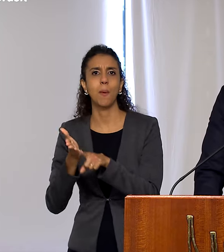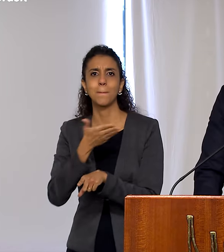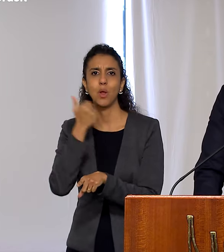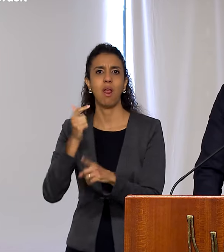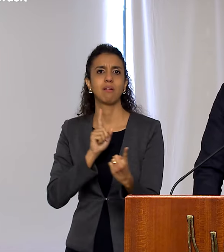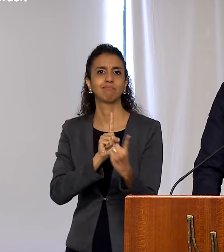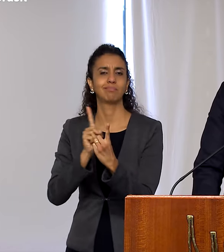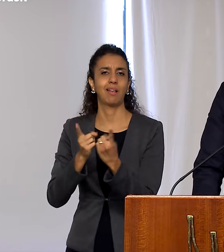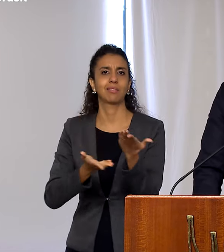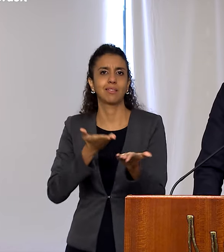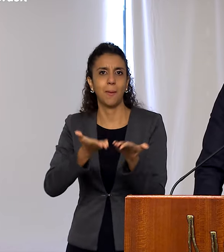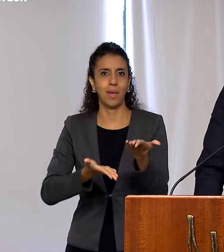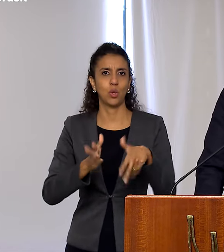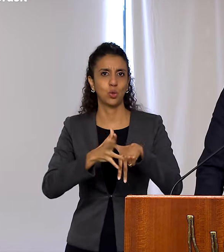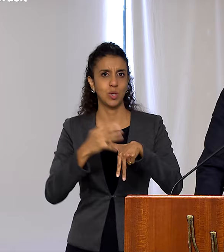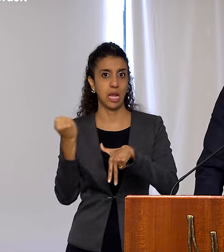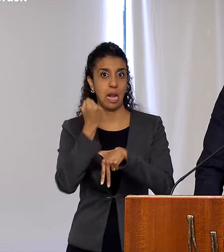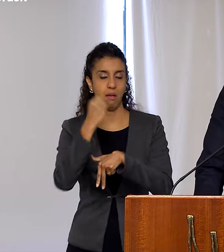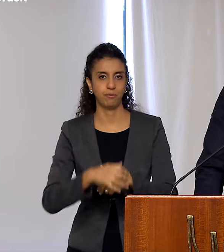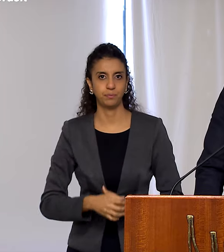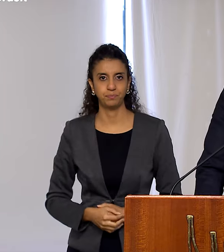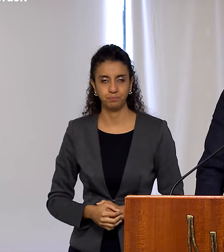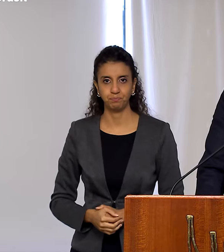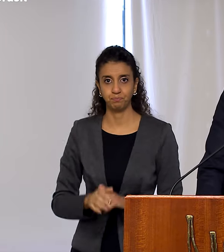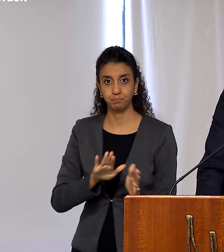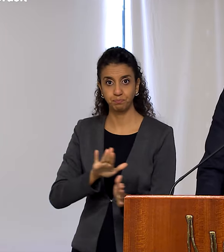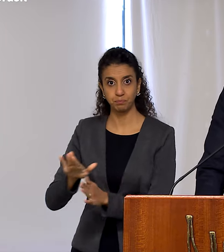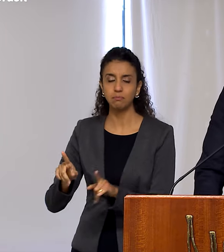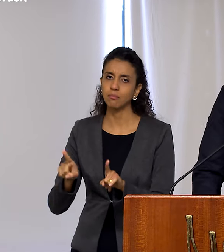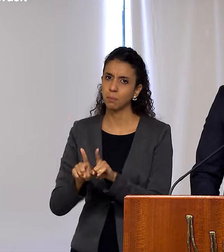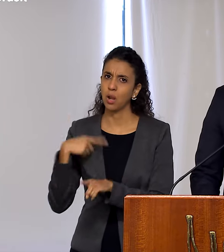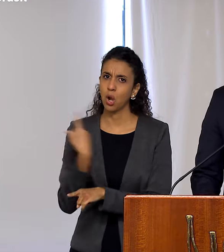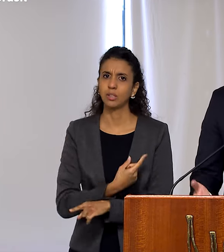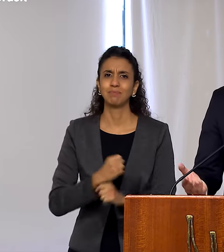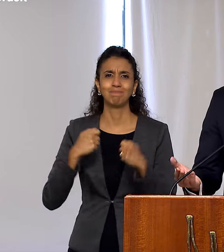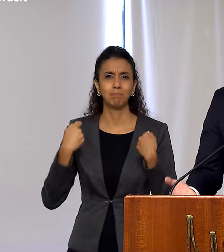These are contributions from the external front that we can and must bring to the internal effort